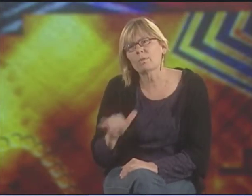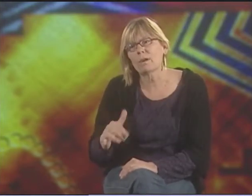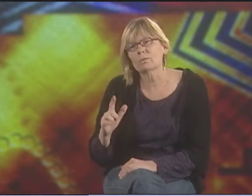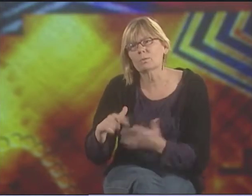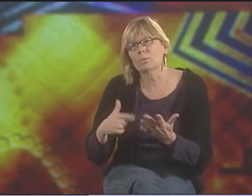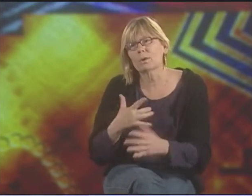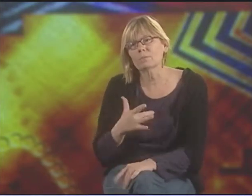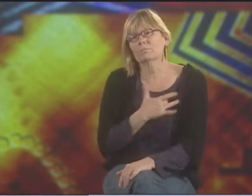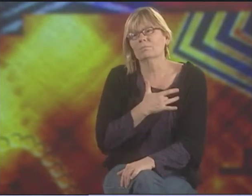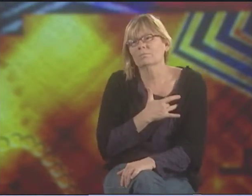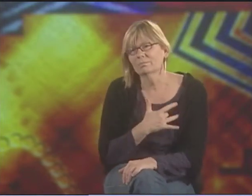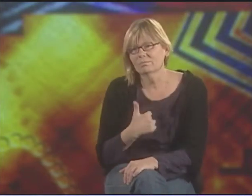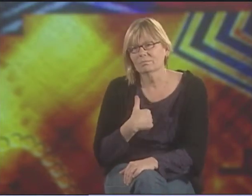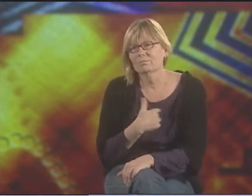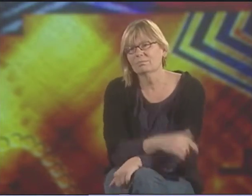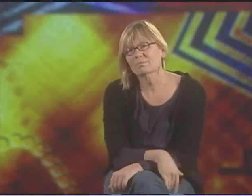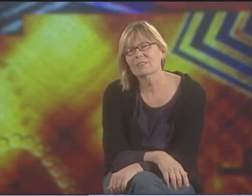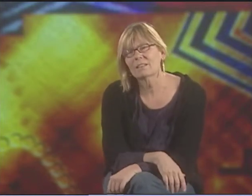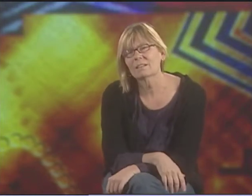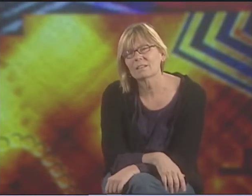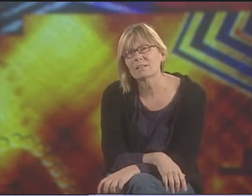AND IT CAN TOUCH ME AS WELL.